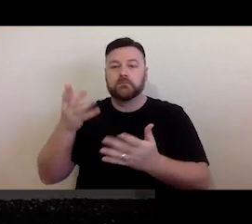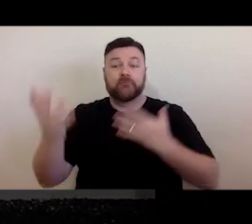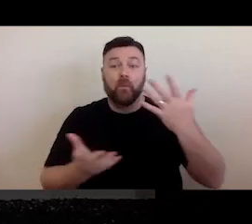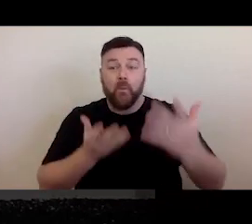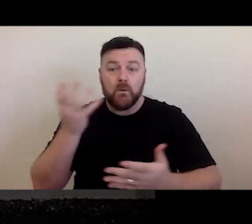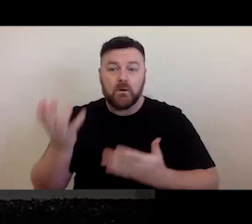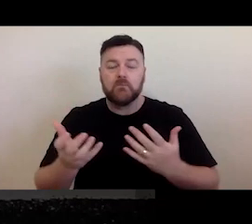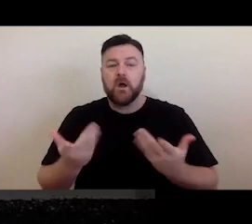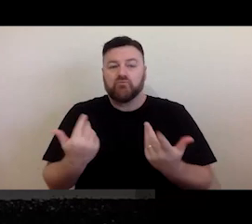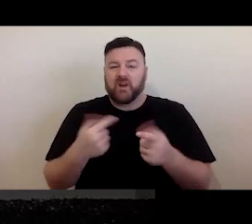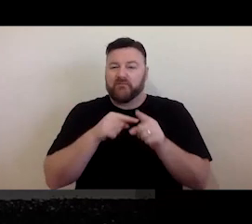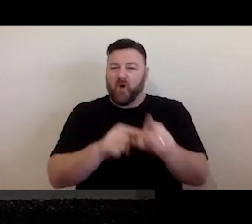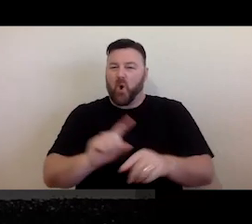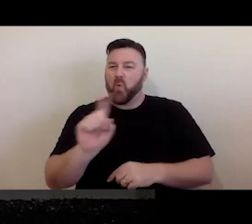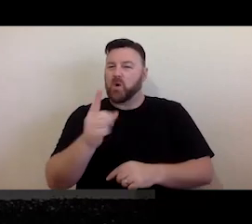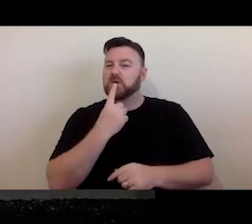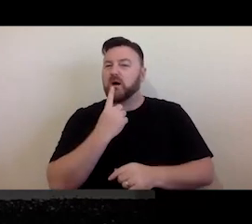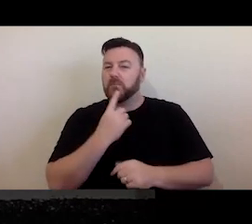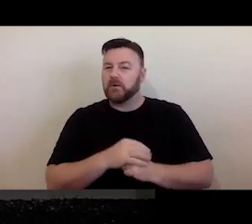on the type of material, the copyright owner attracts certain